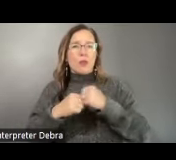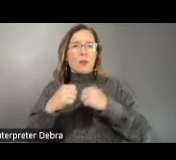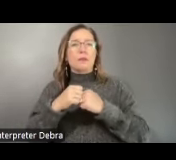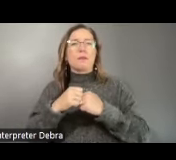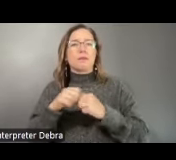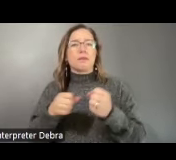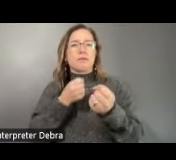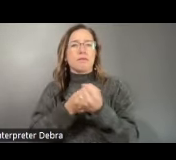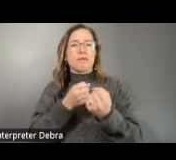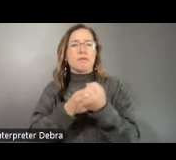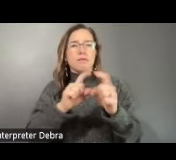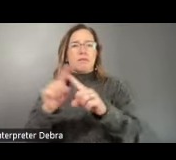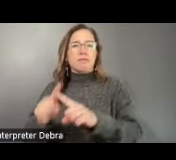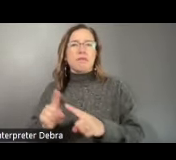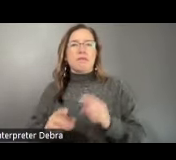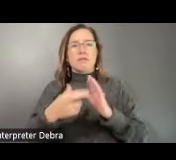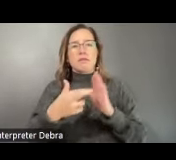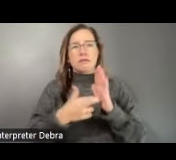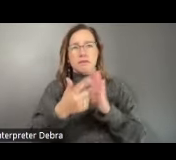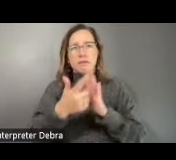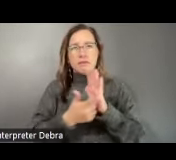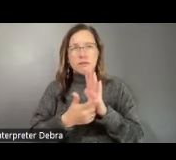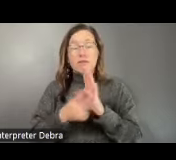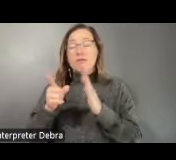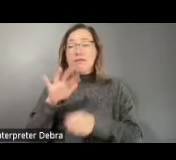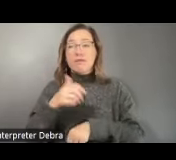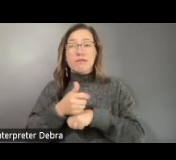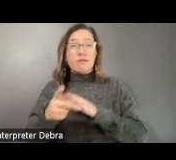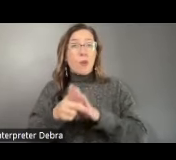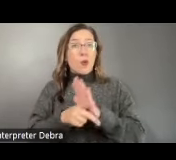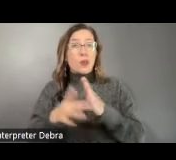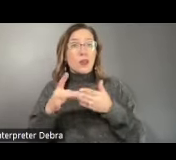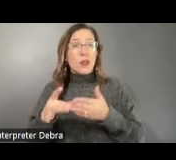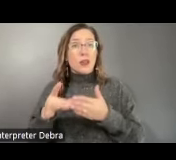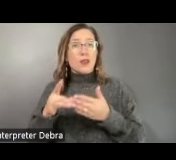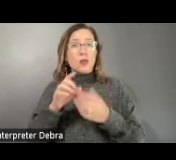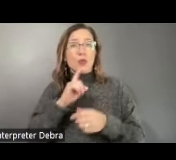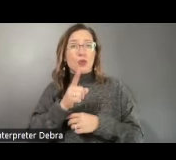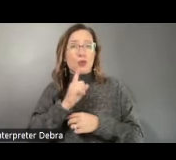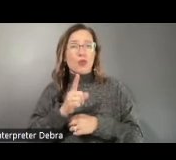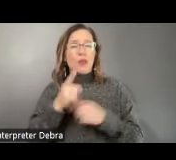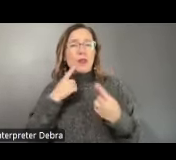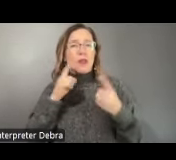various ordinances. These establish policies and guidelines to ensure the effective implementation